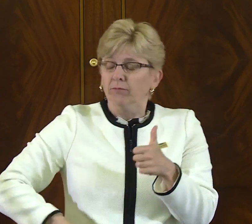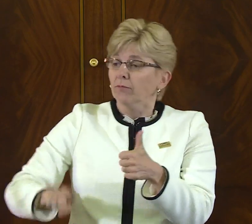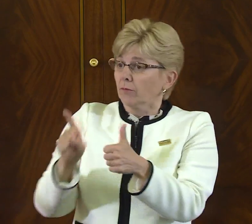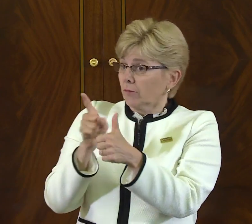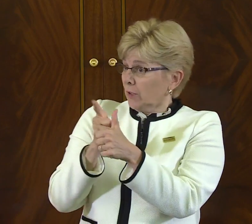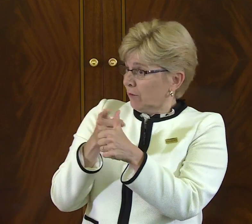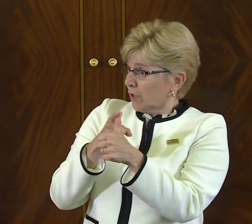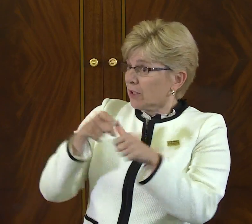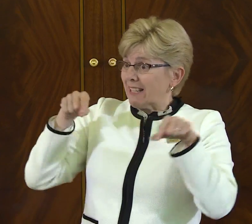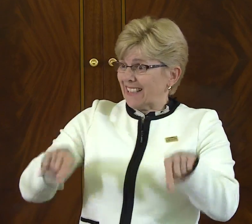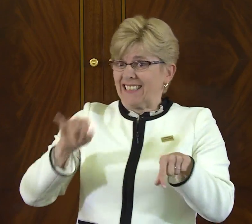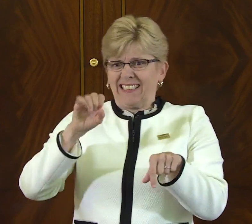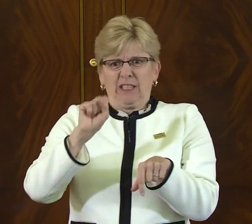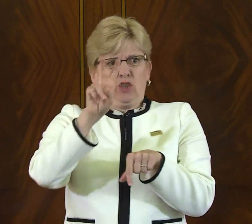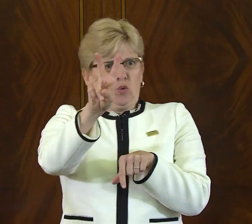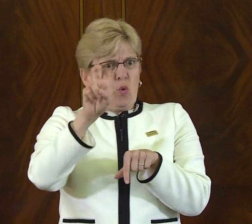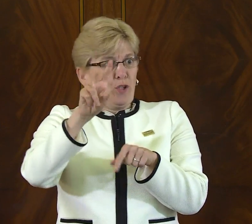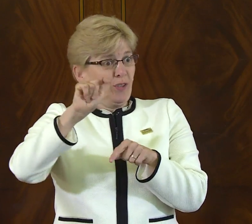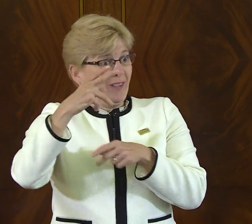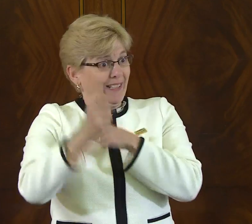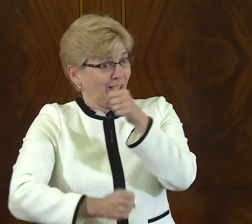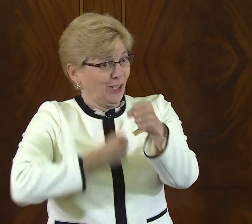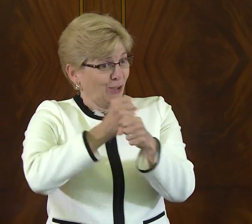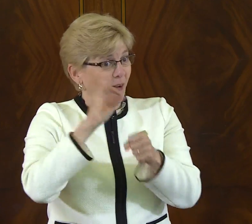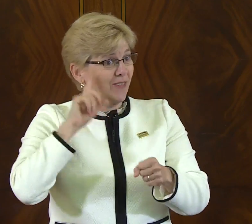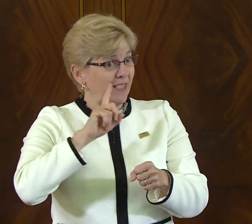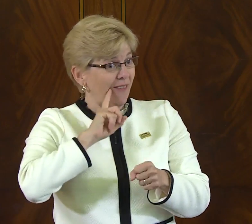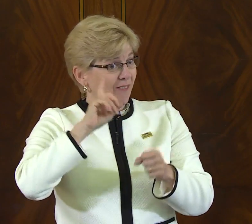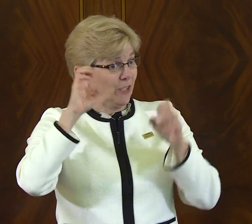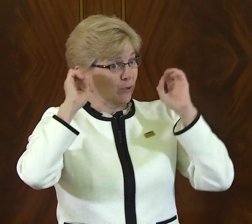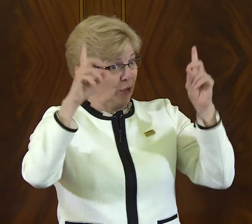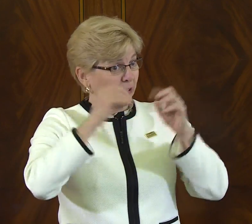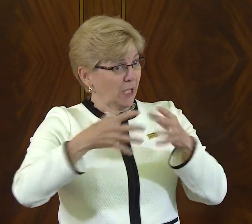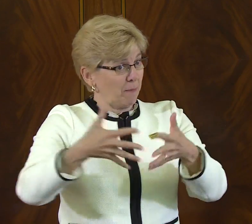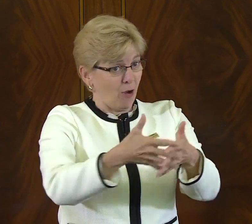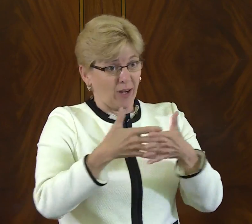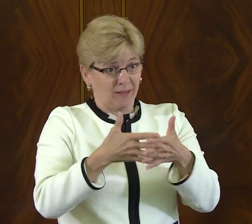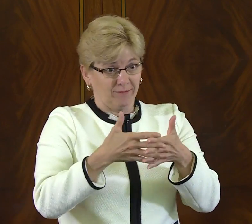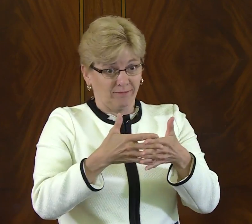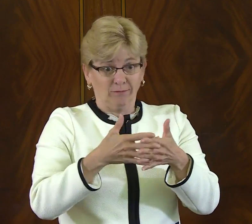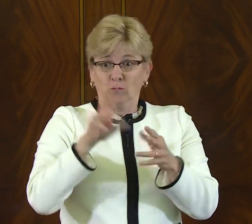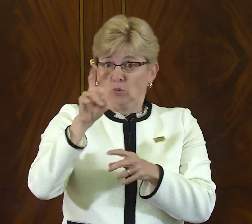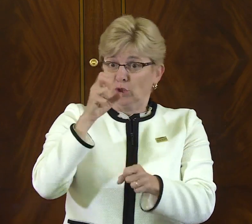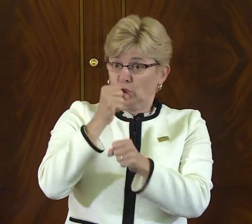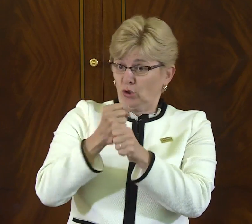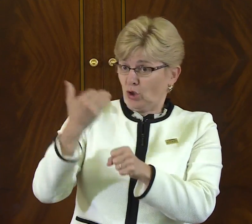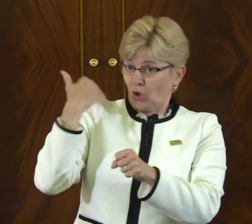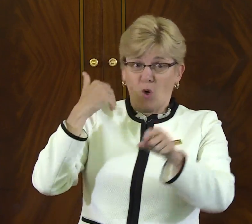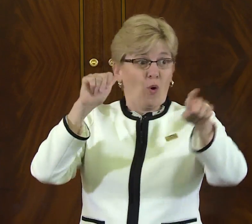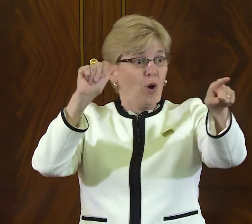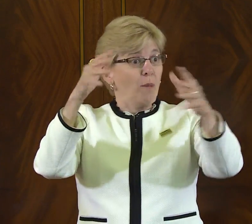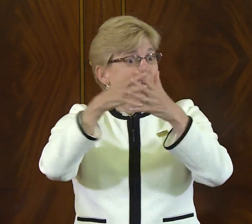and freedom associated with that. This is first the 200th year of deaf education here in the United States.